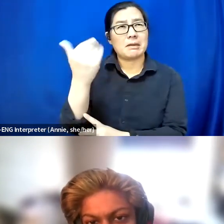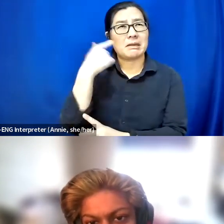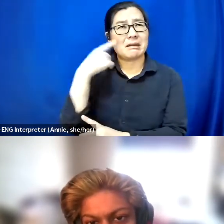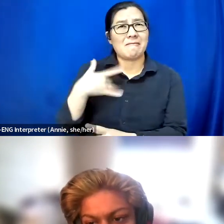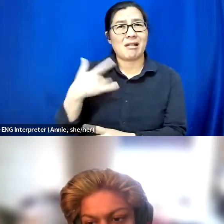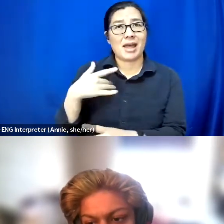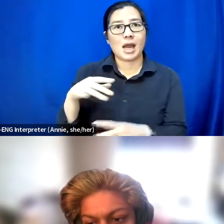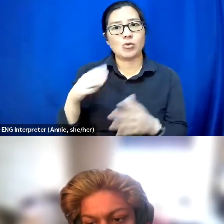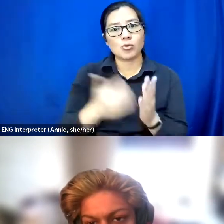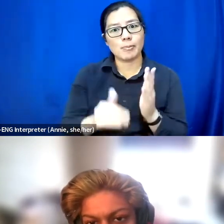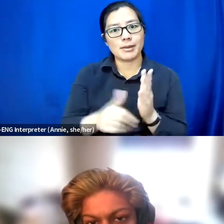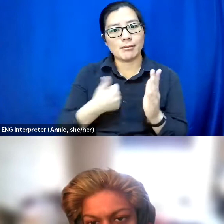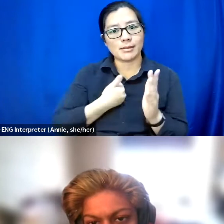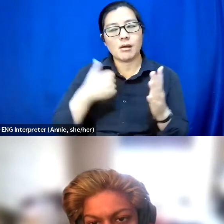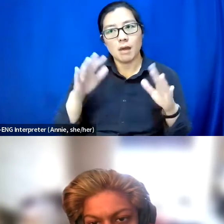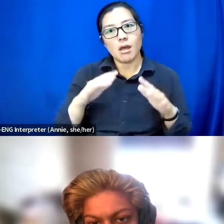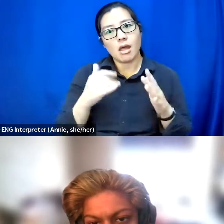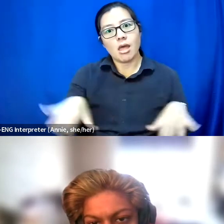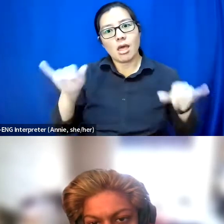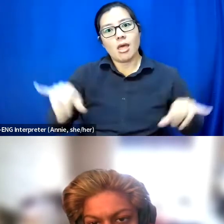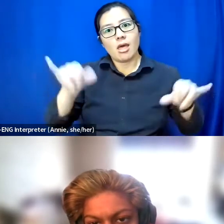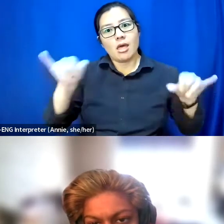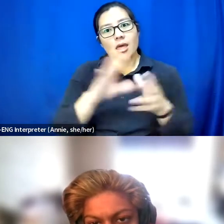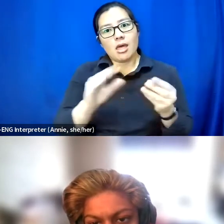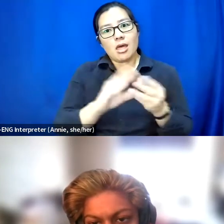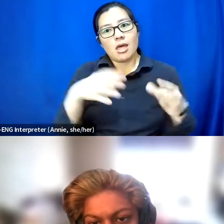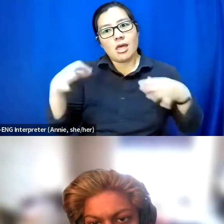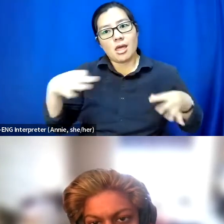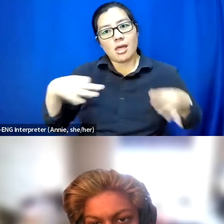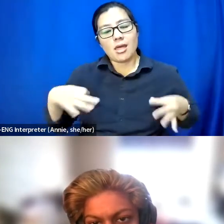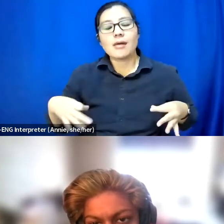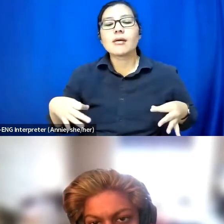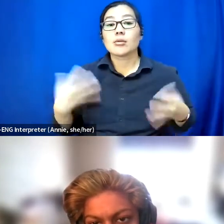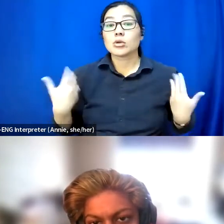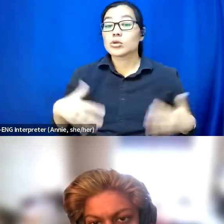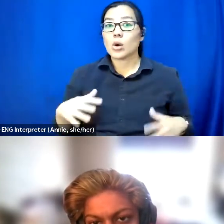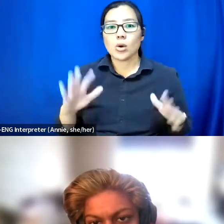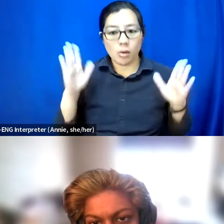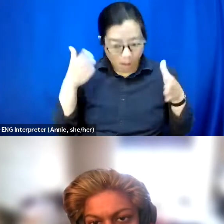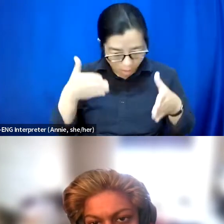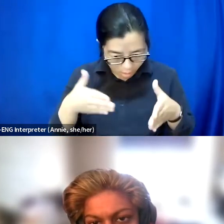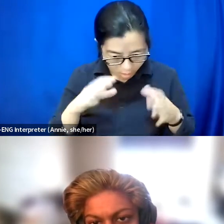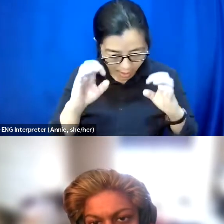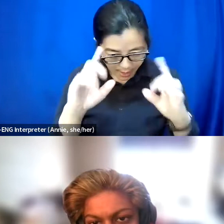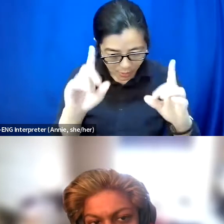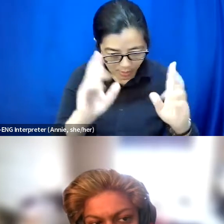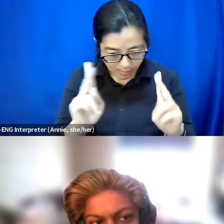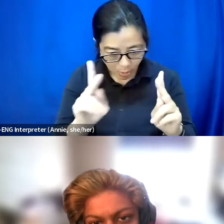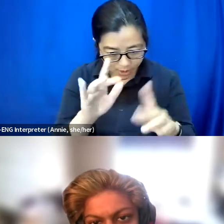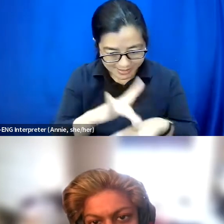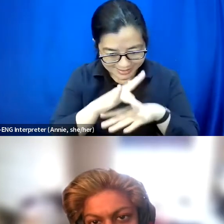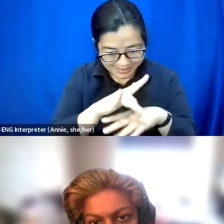And I was so caught up on trying to educate people about the exact same things for so long